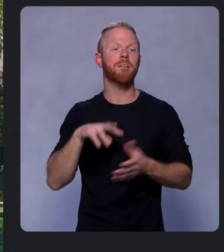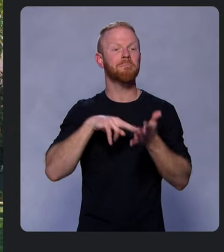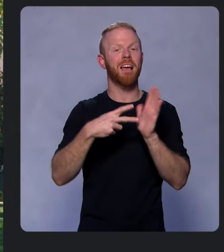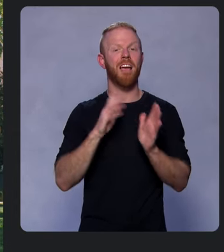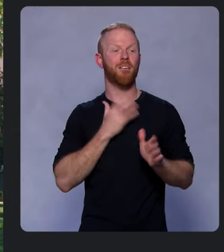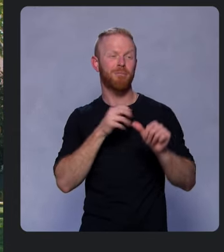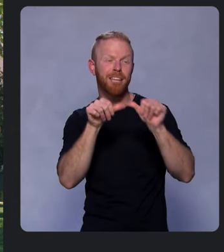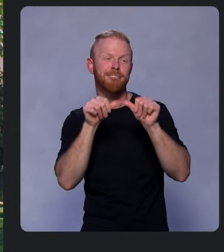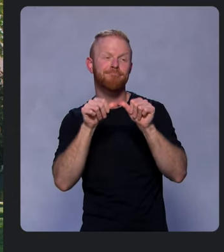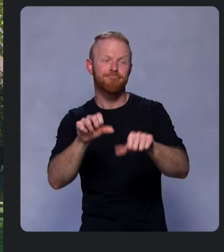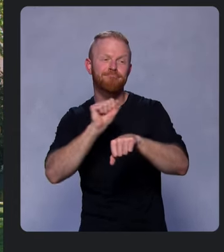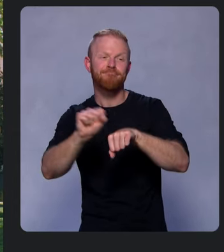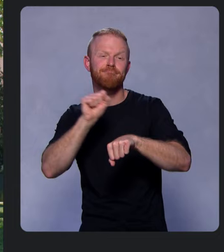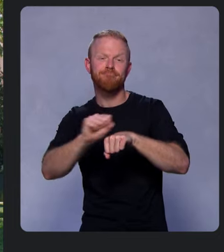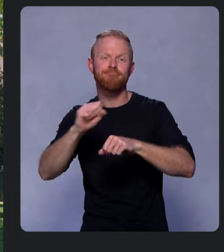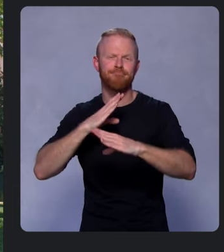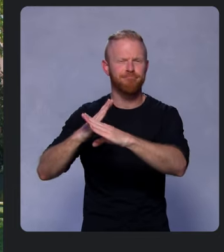covert tracking techniques such as fingerprinting.